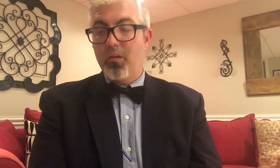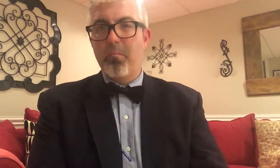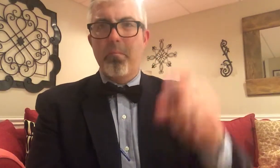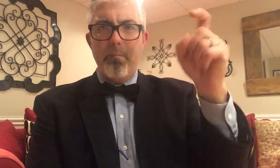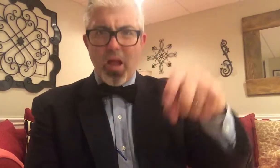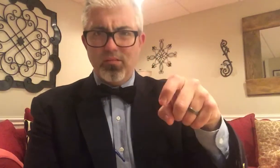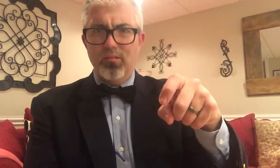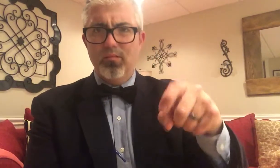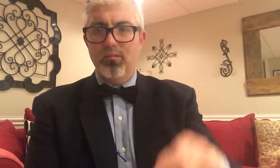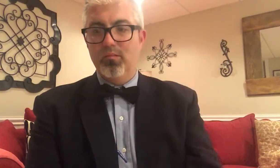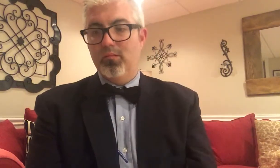MUST